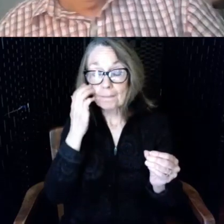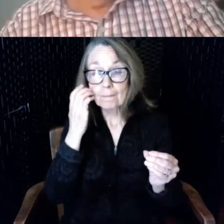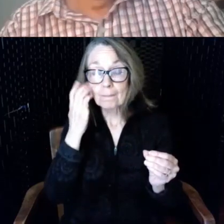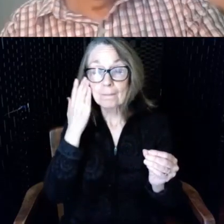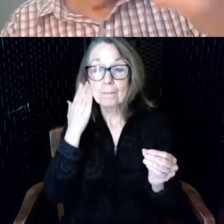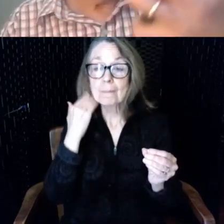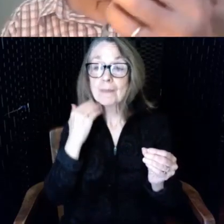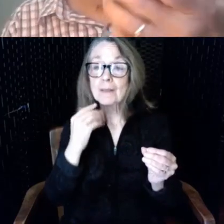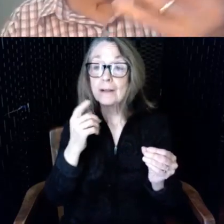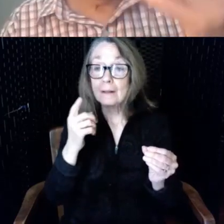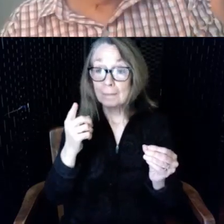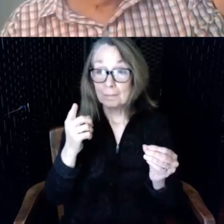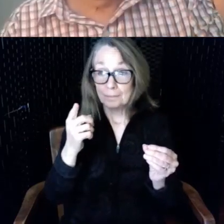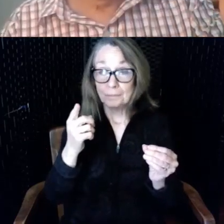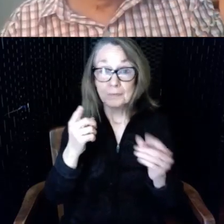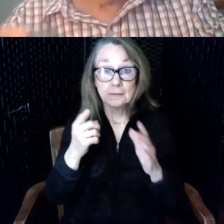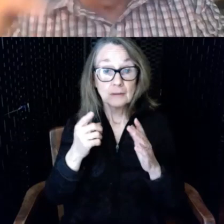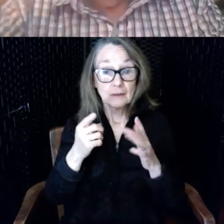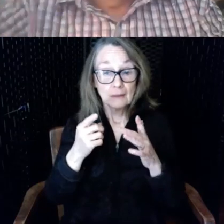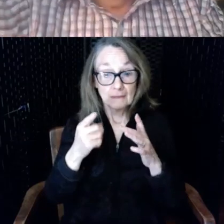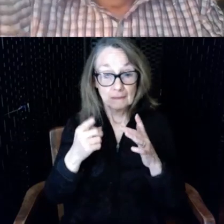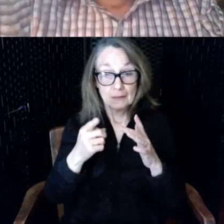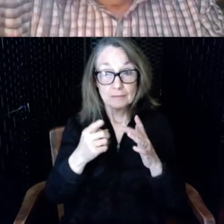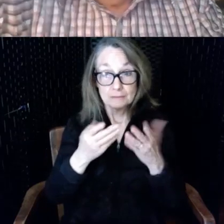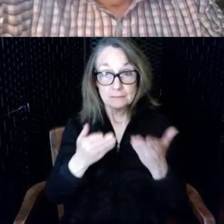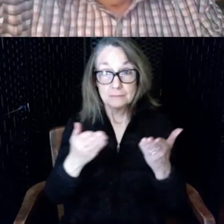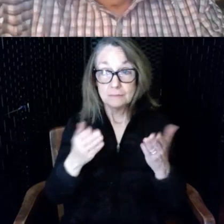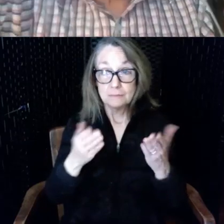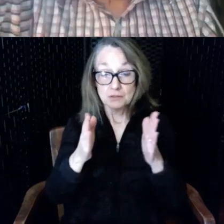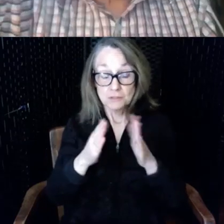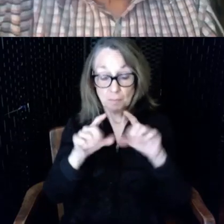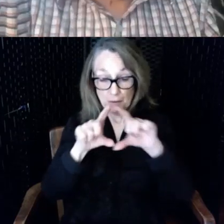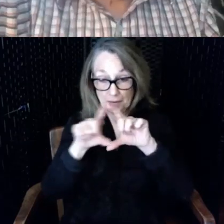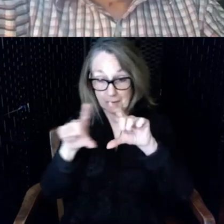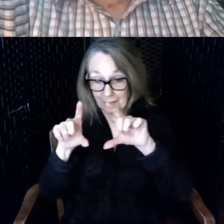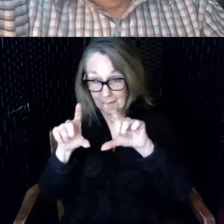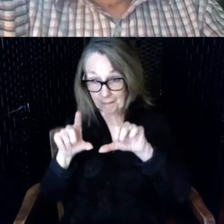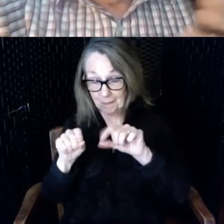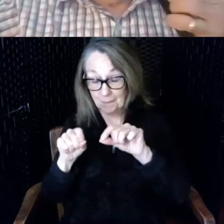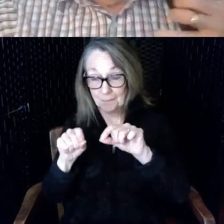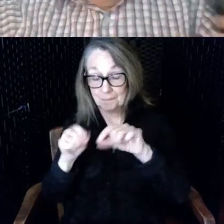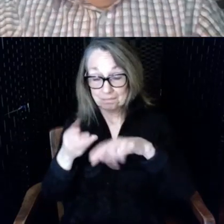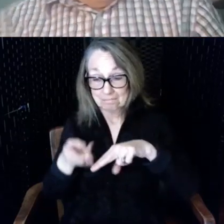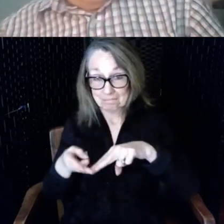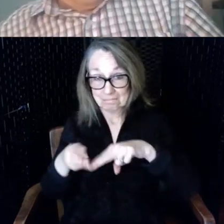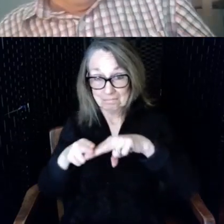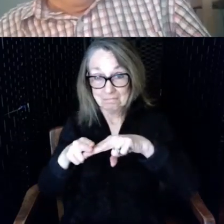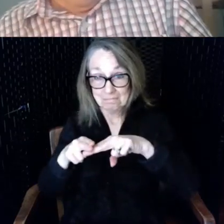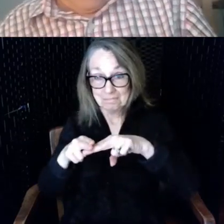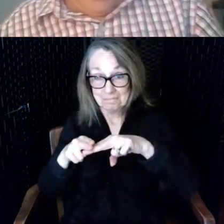small amplifier and the threat of wire